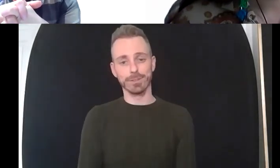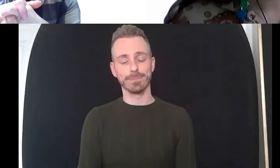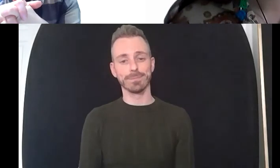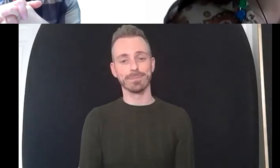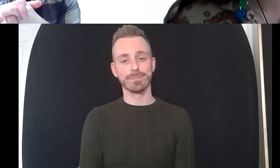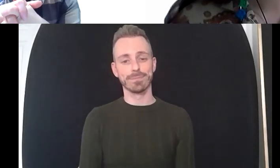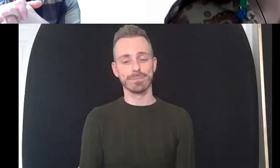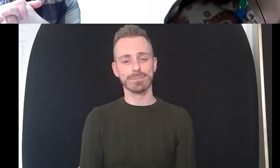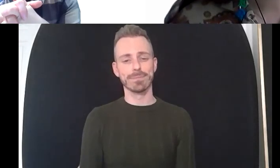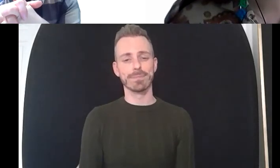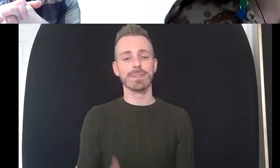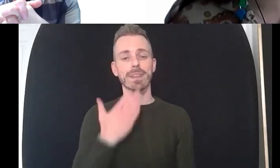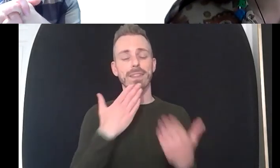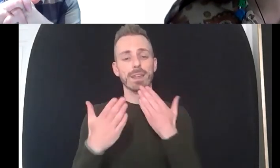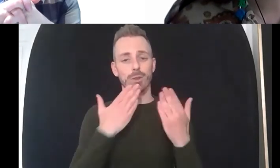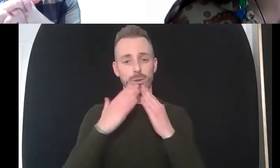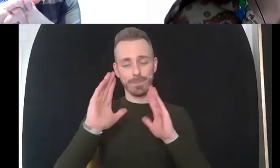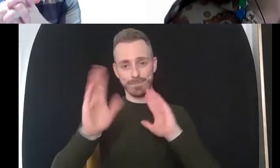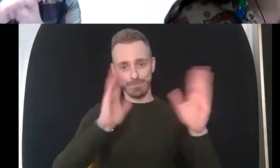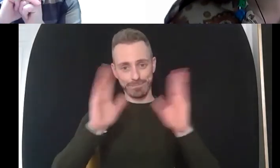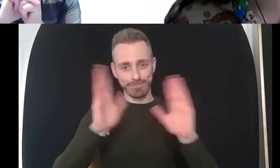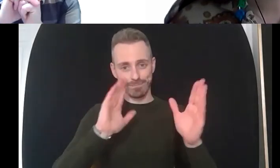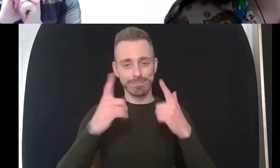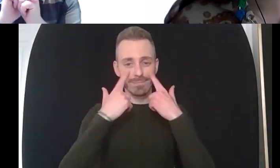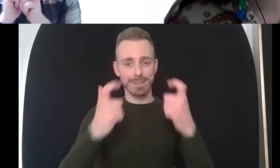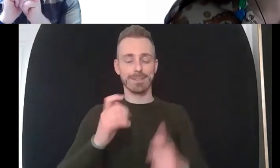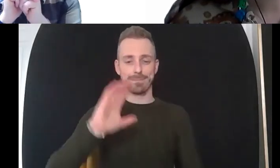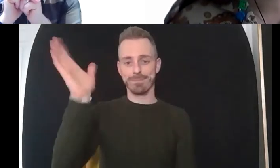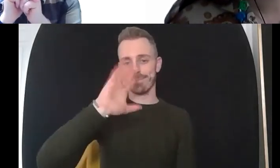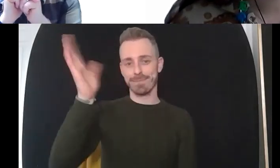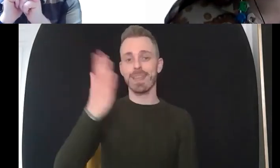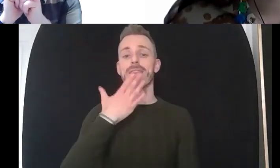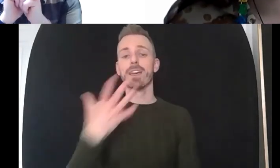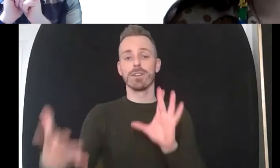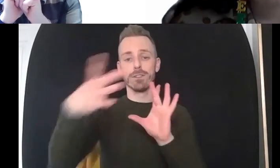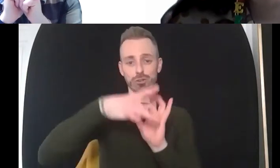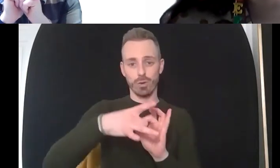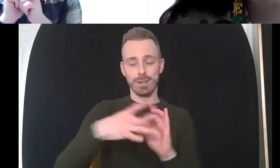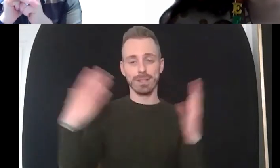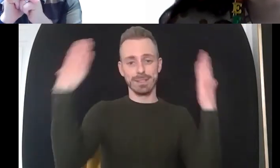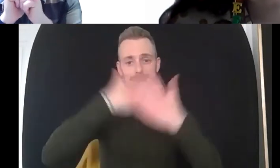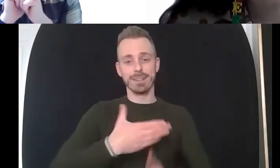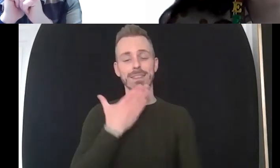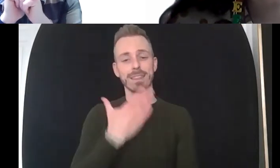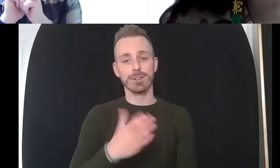all right thanks everyone we'll leave it there but thank you for joining us this evening thanks mark thanks luis thank you everyone thank you